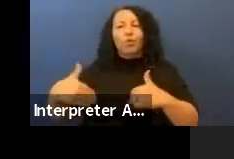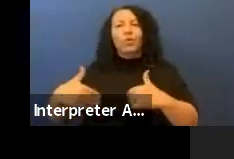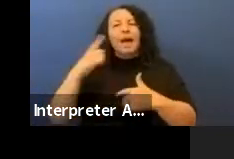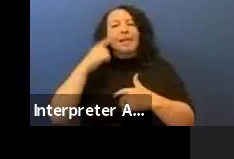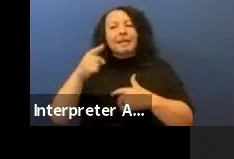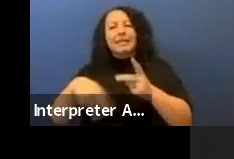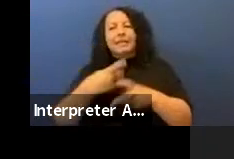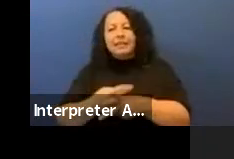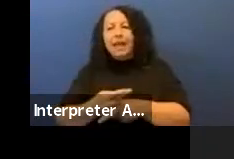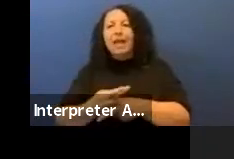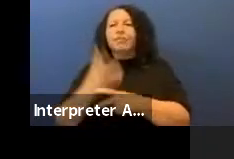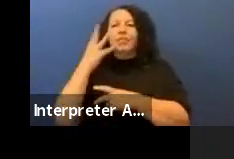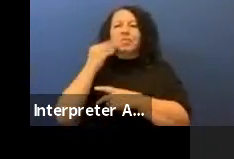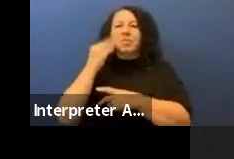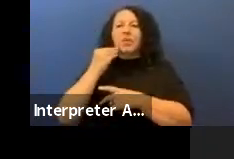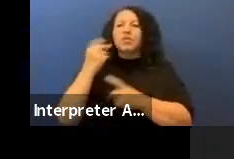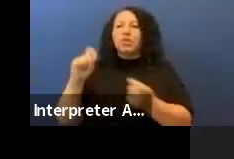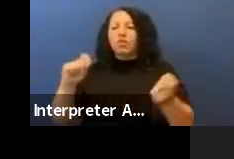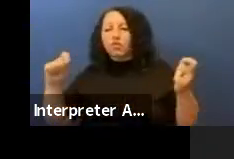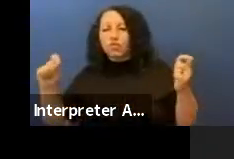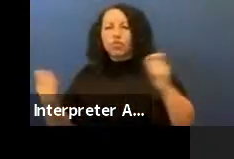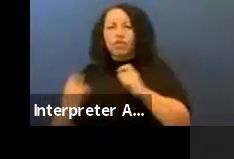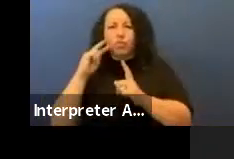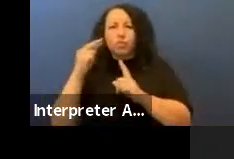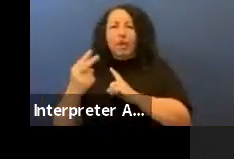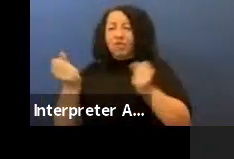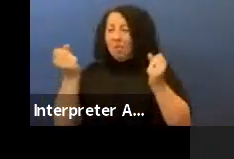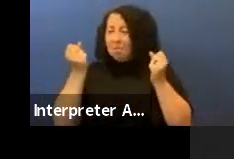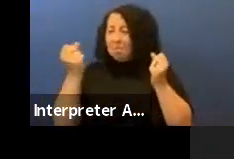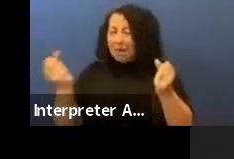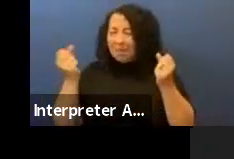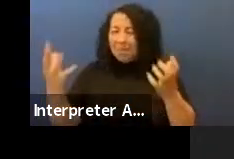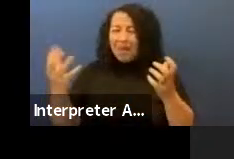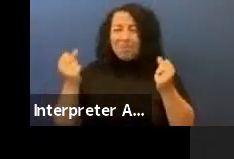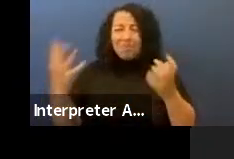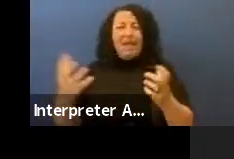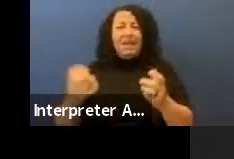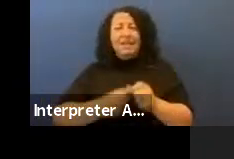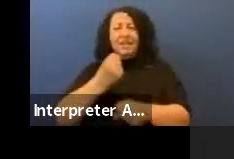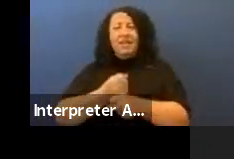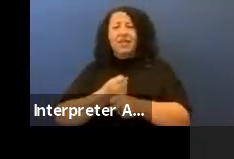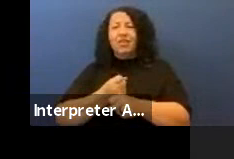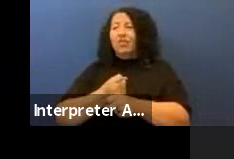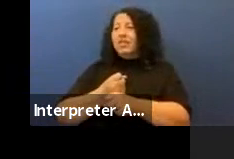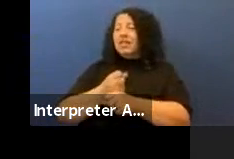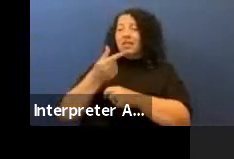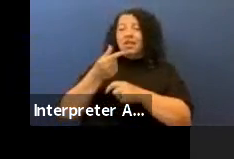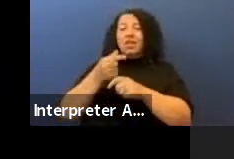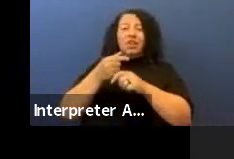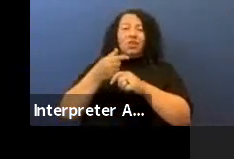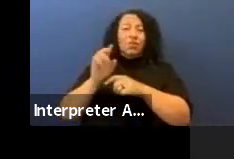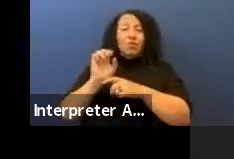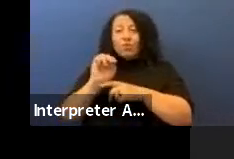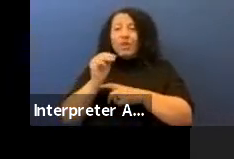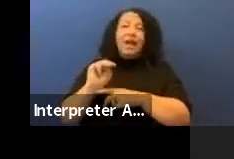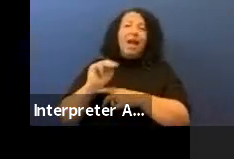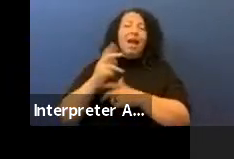because you see for centuries, institutions like these, like the Met, like the Guggenheim, have perpetuated a narrative that not